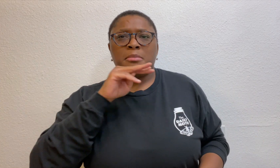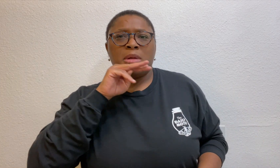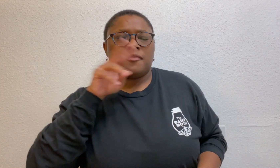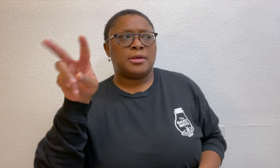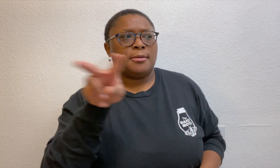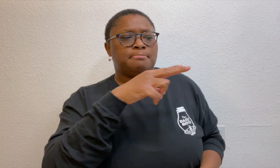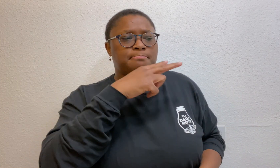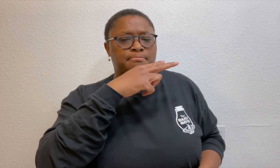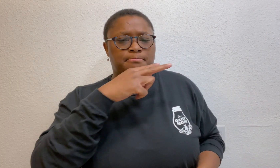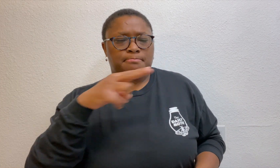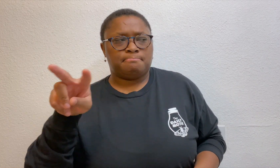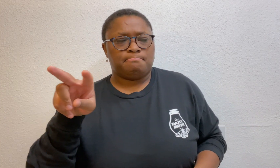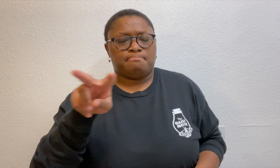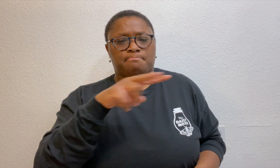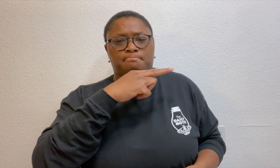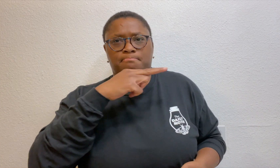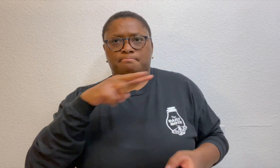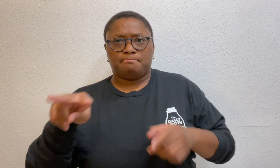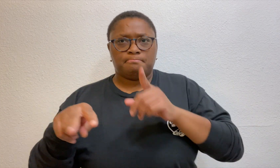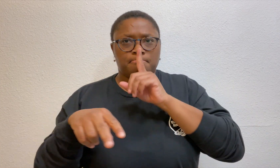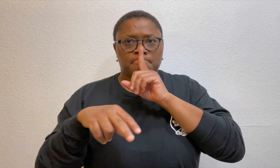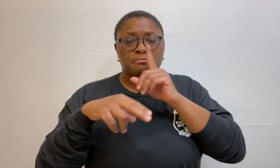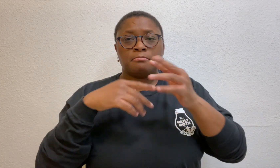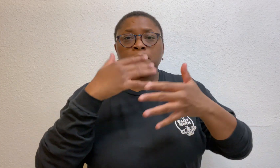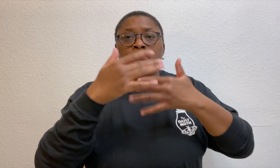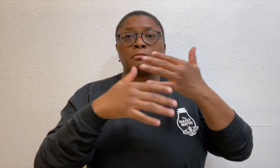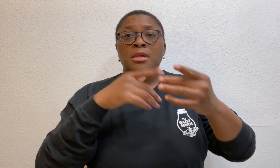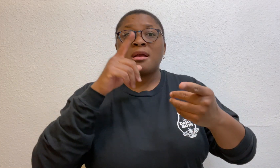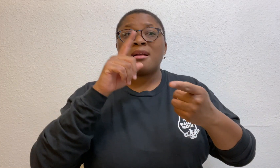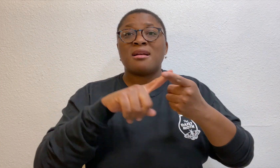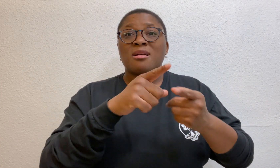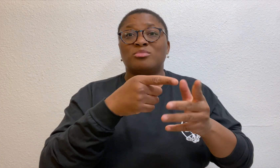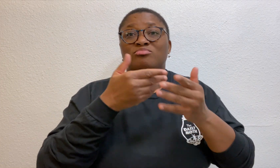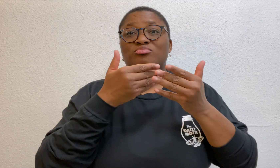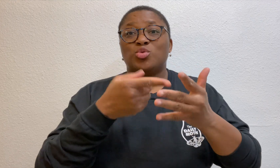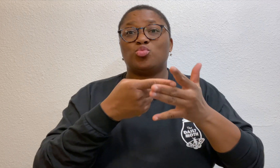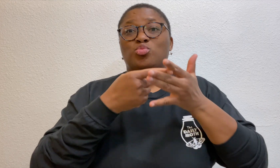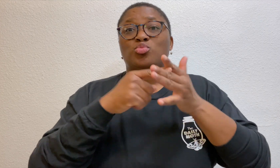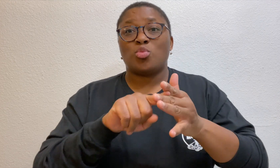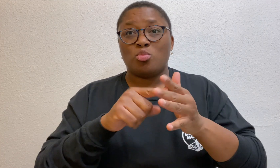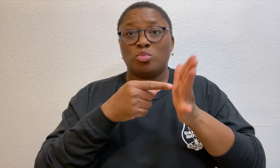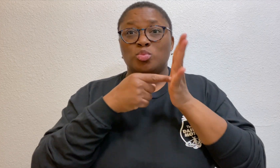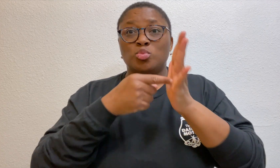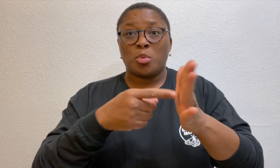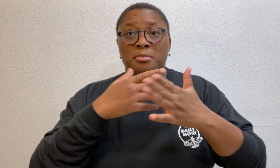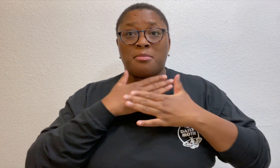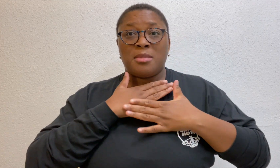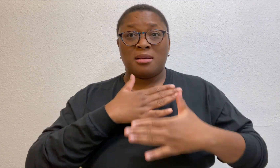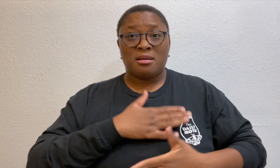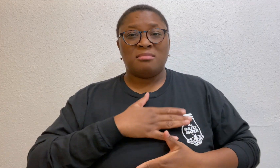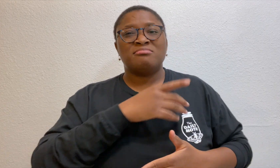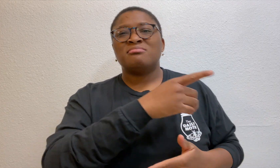Mavrick would glance back and forth in silence. When the court showed the pictures of Grant’s body,